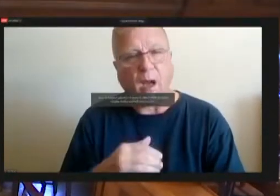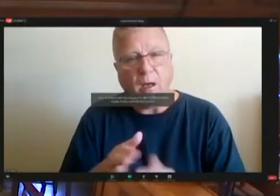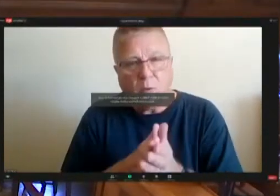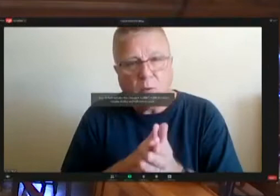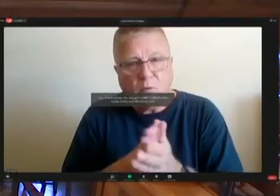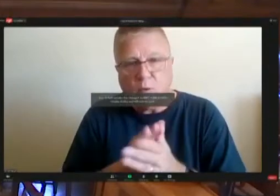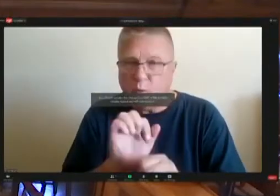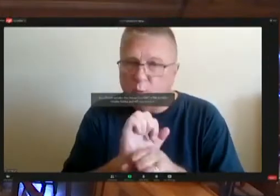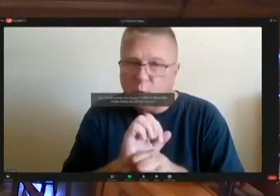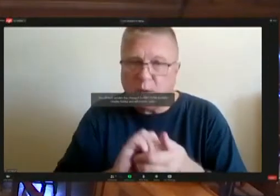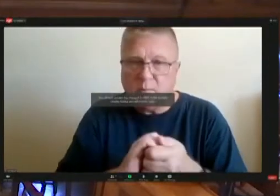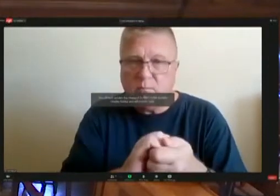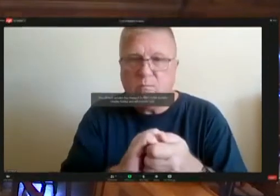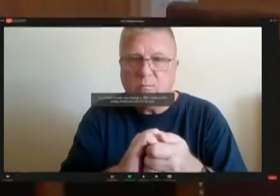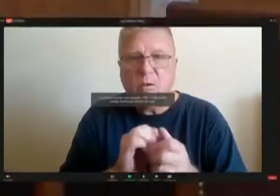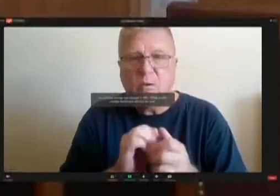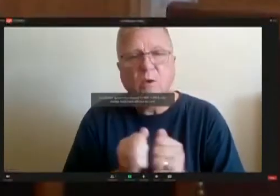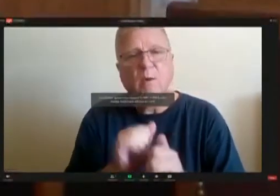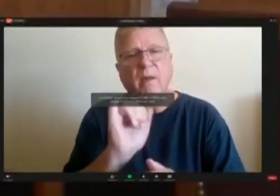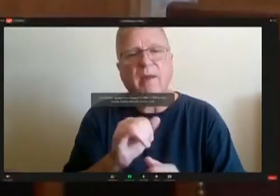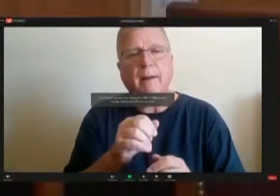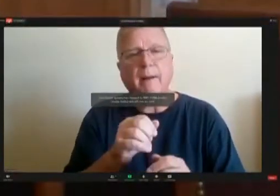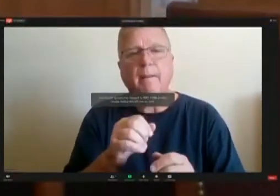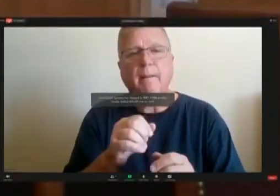with, with that person with the many many reasons.